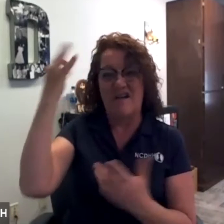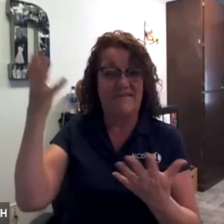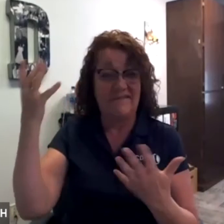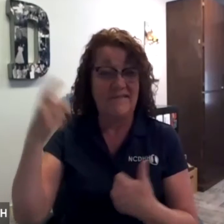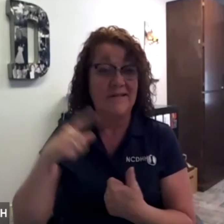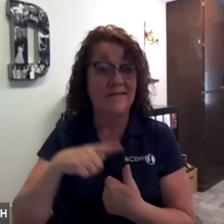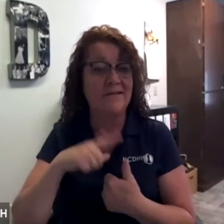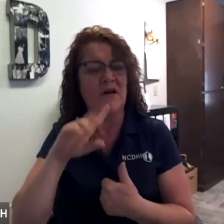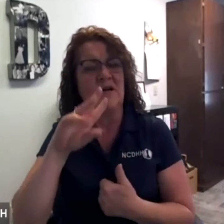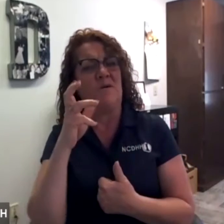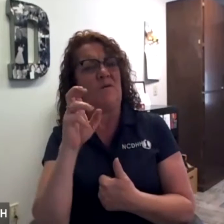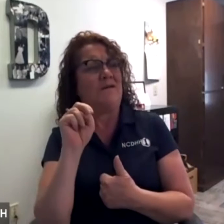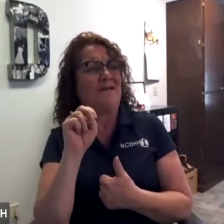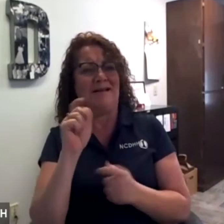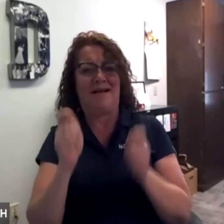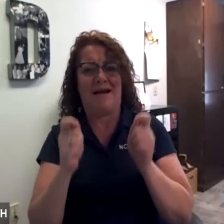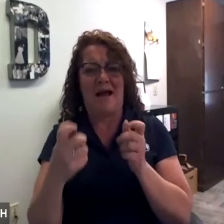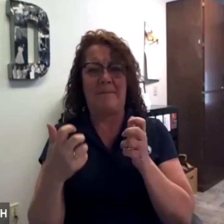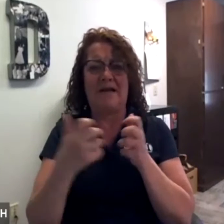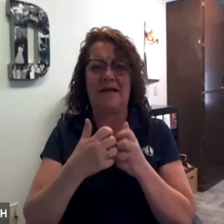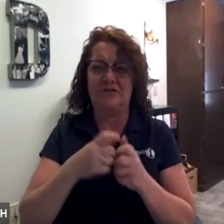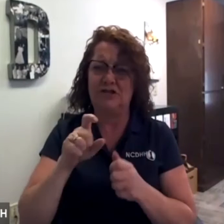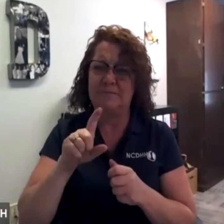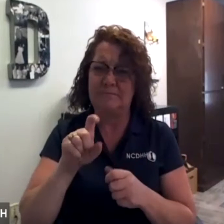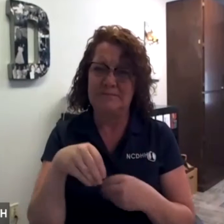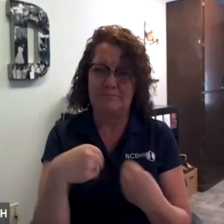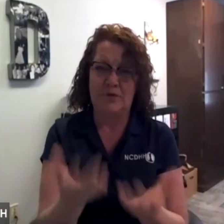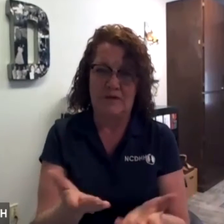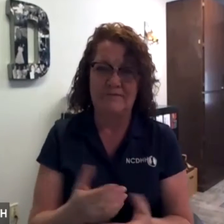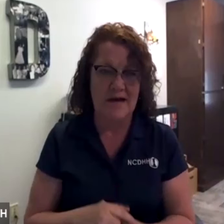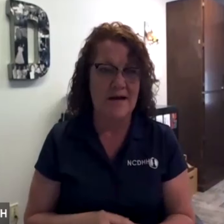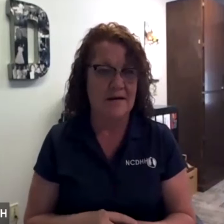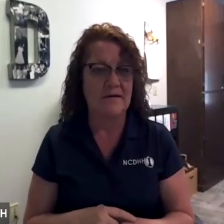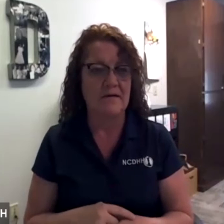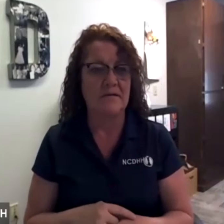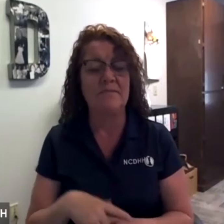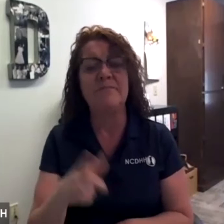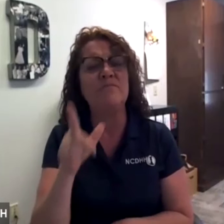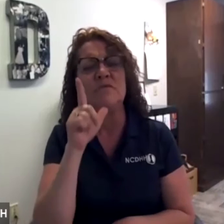It's always good to be aware of when accommodations should be provided,